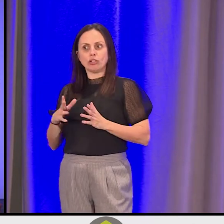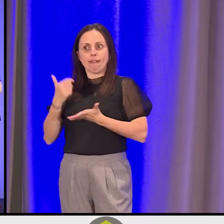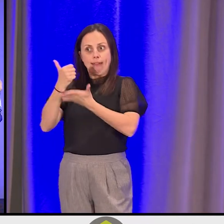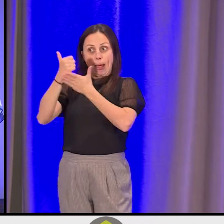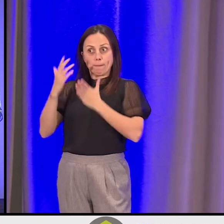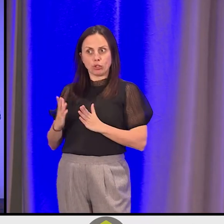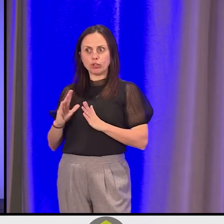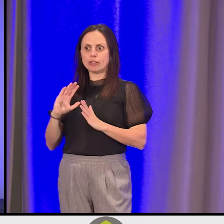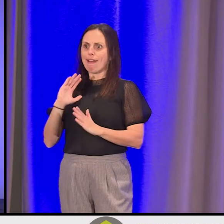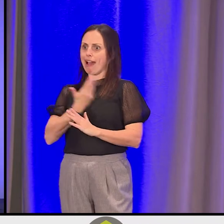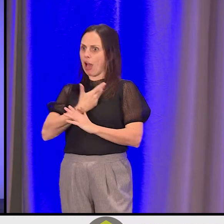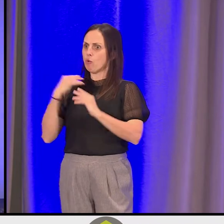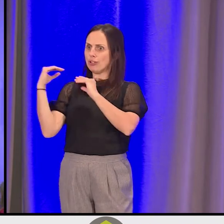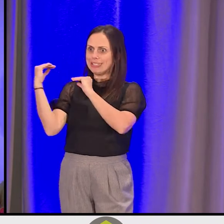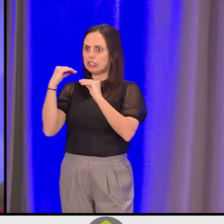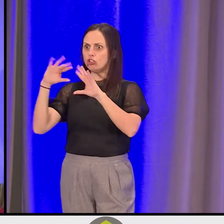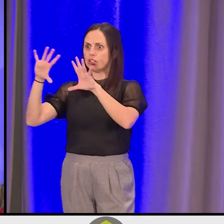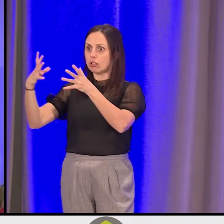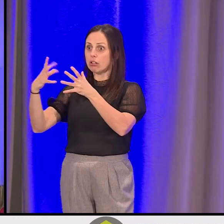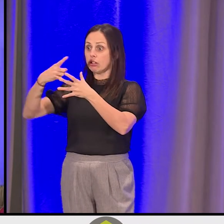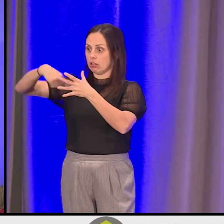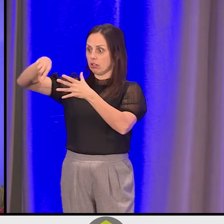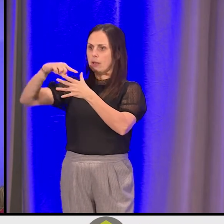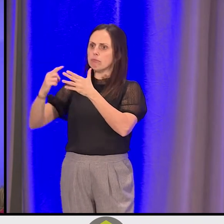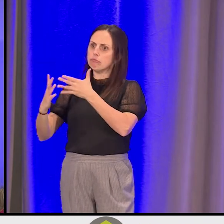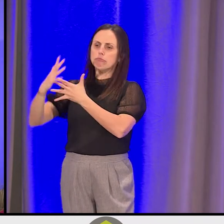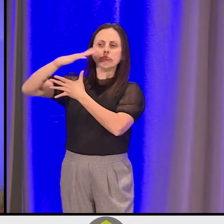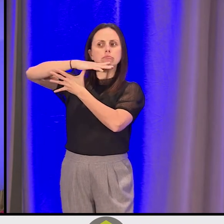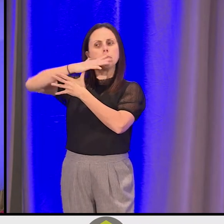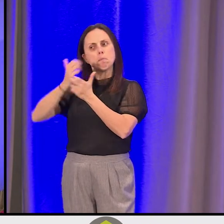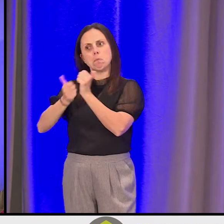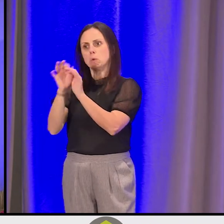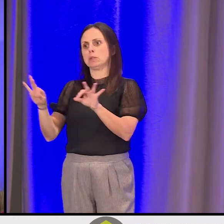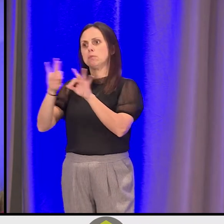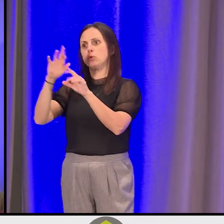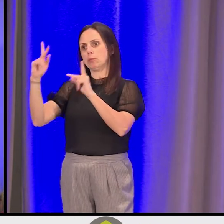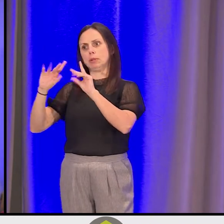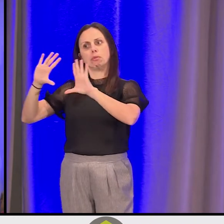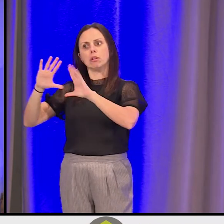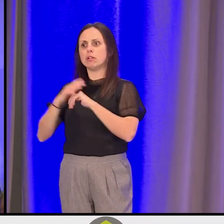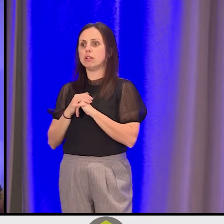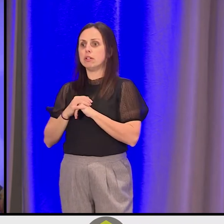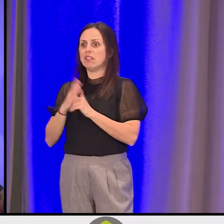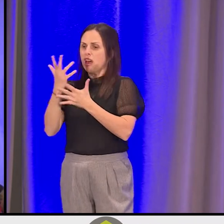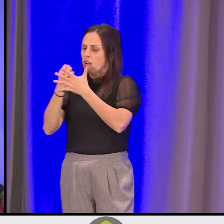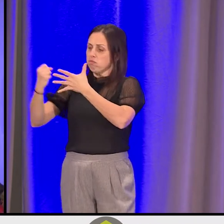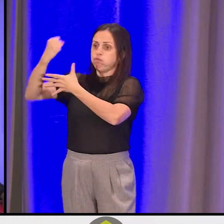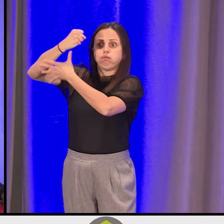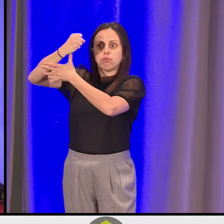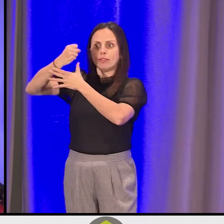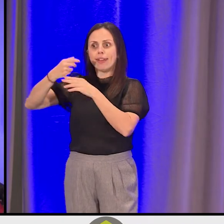In our teachings, those are the most important people. There is no higher than the healers and the helpers.